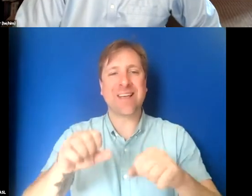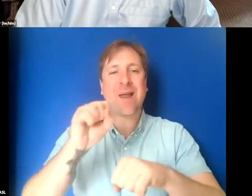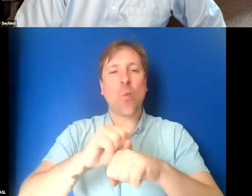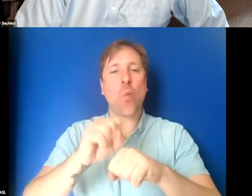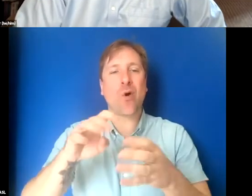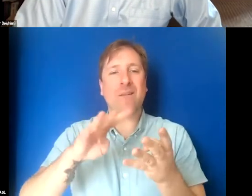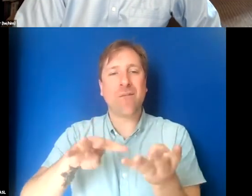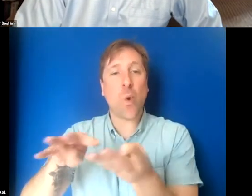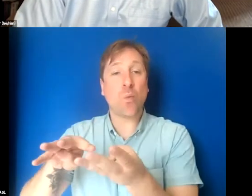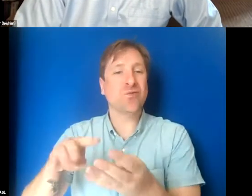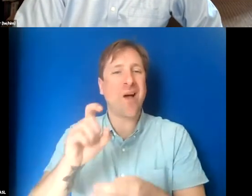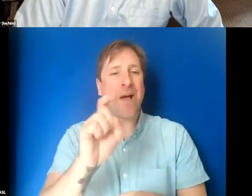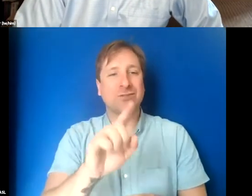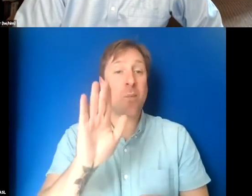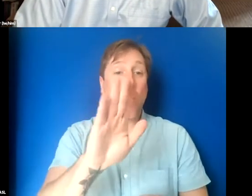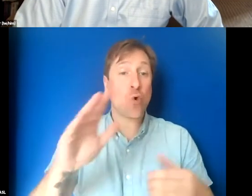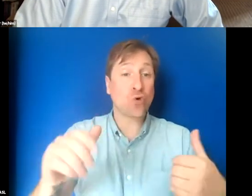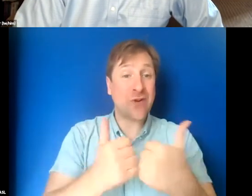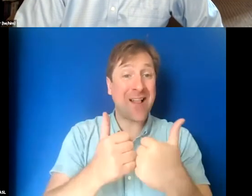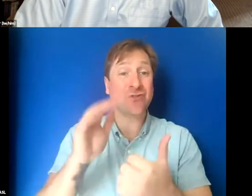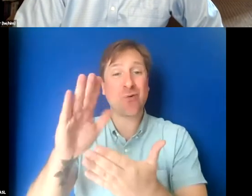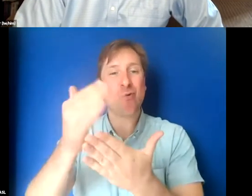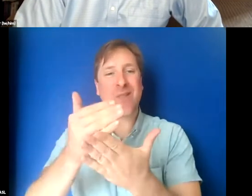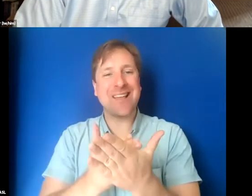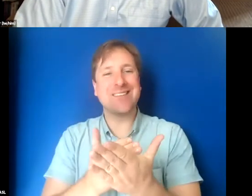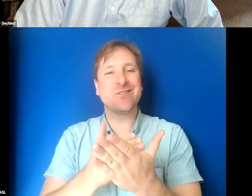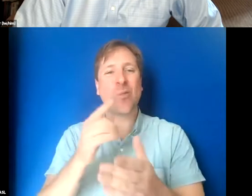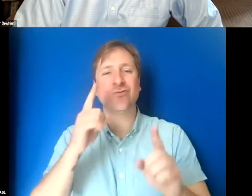and lessons she's learned when striving to reach a wider audience.